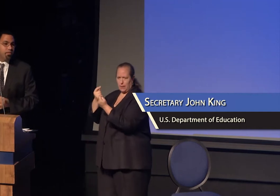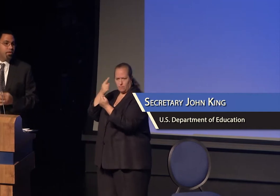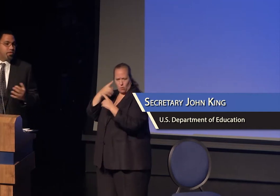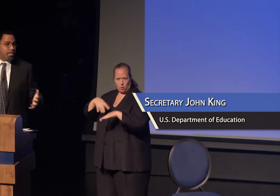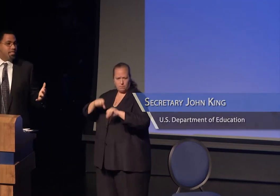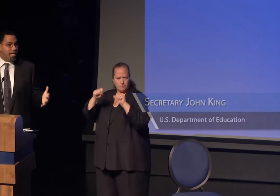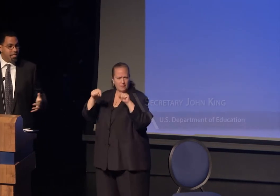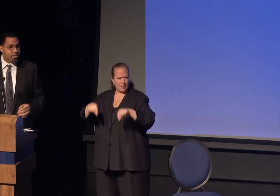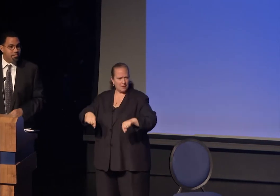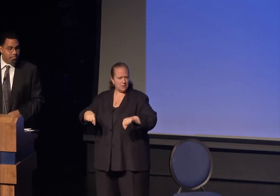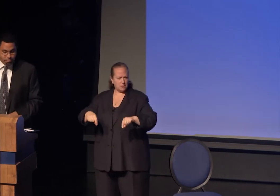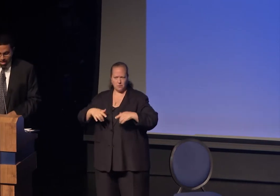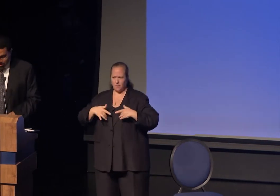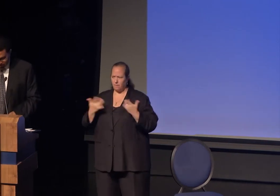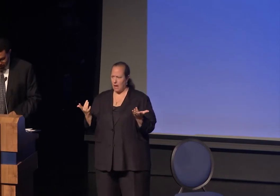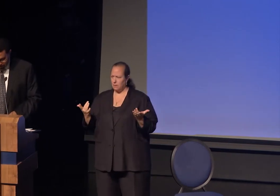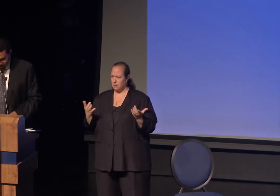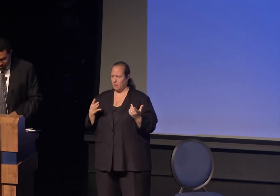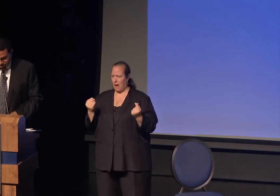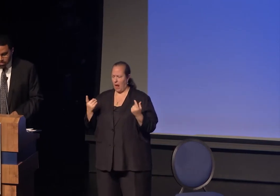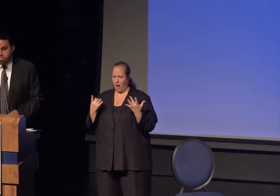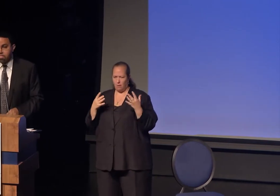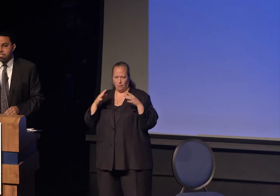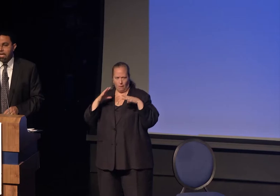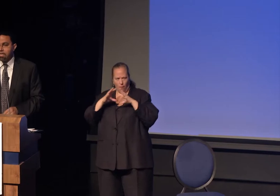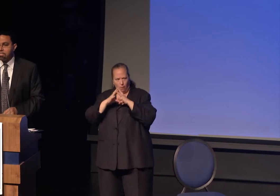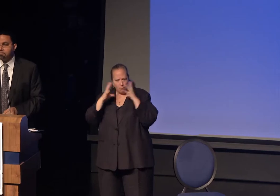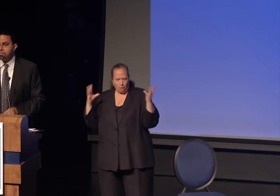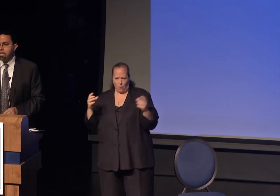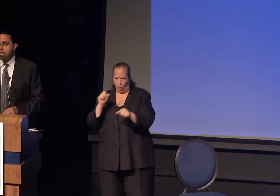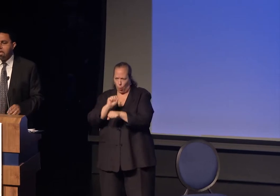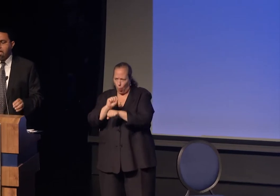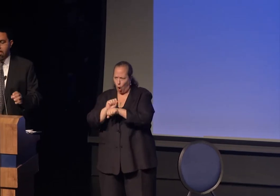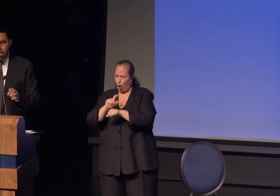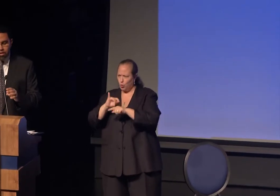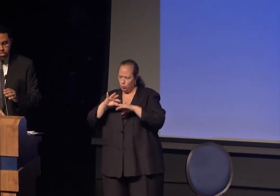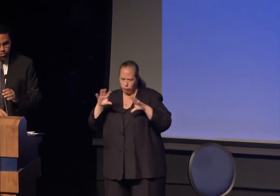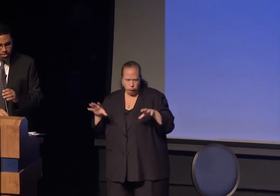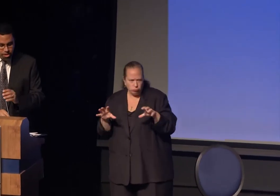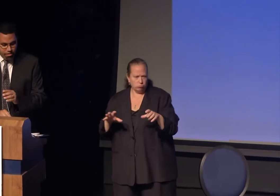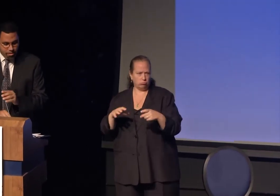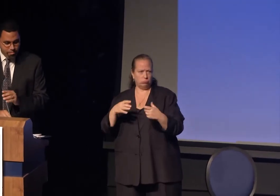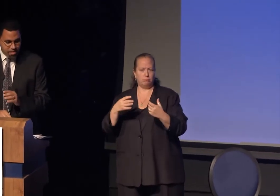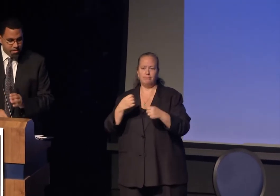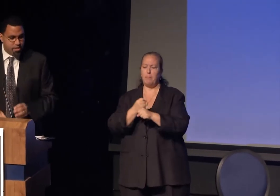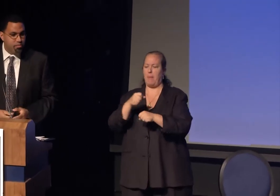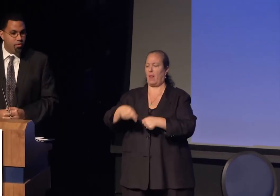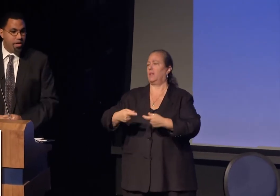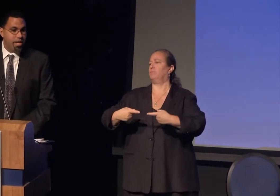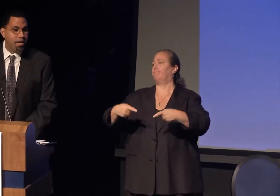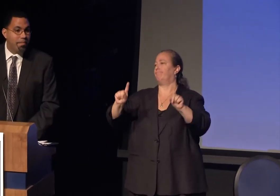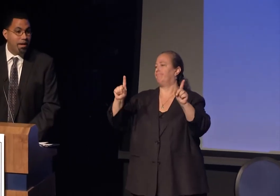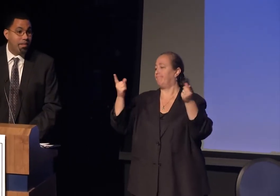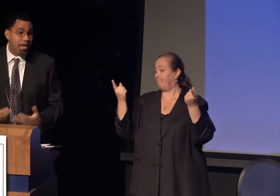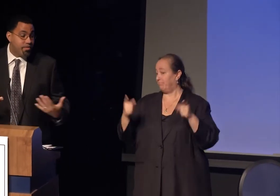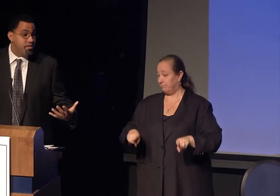All the work it takes to make an event like this a success. I want to share a bit this morning about my enthusiasm